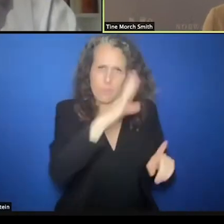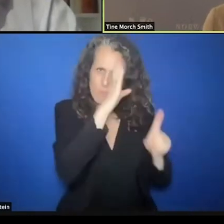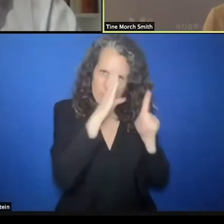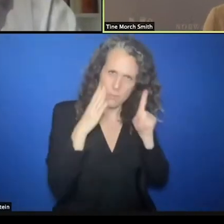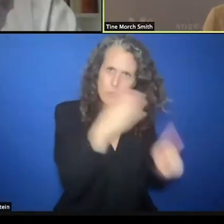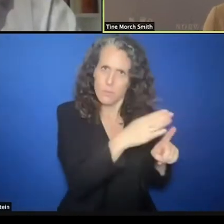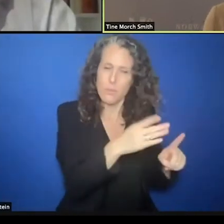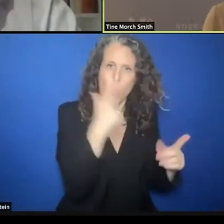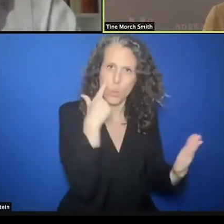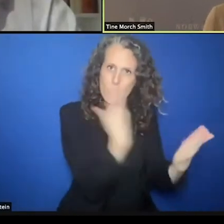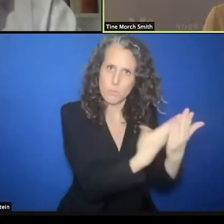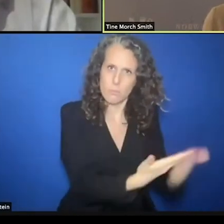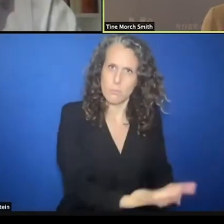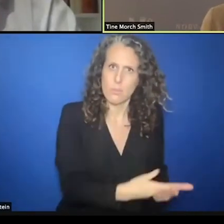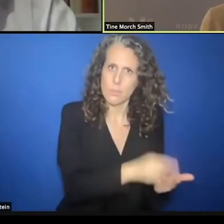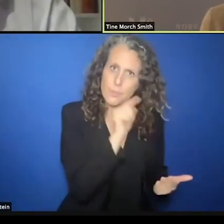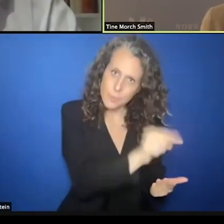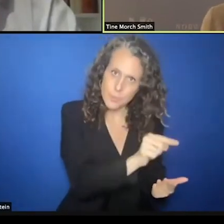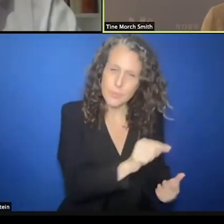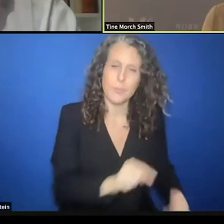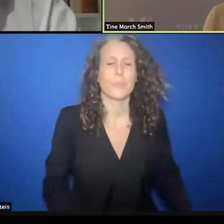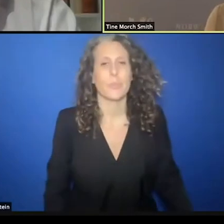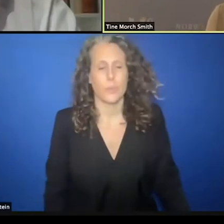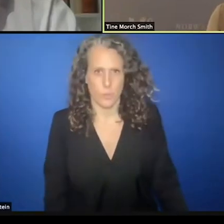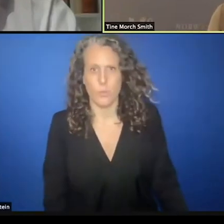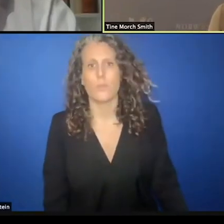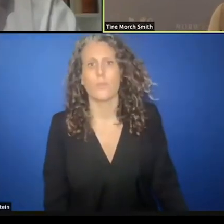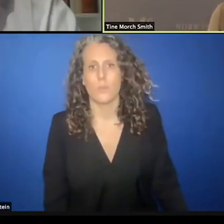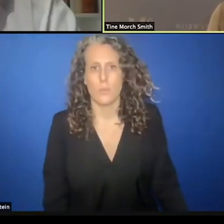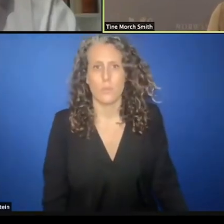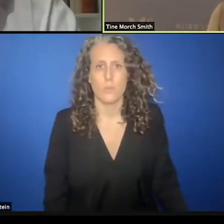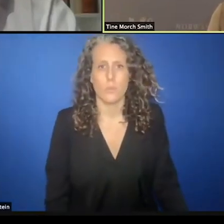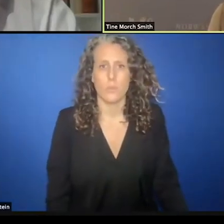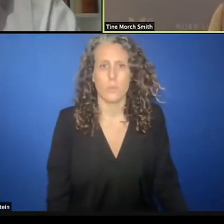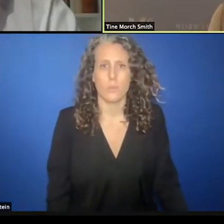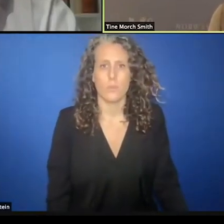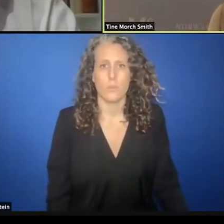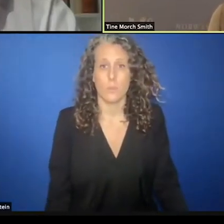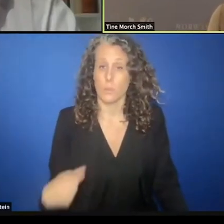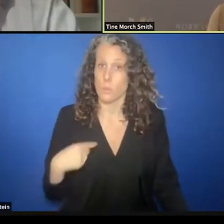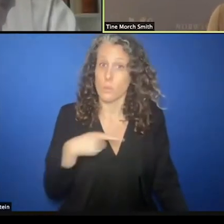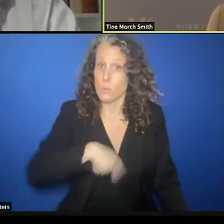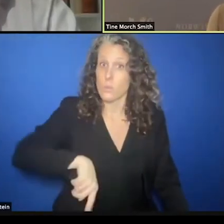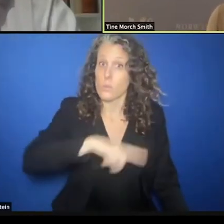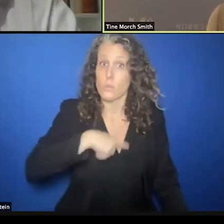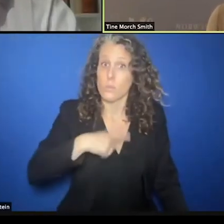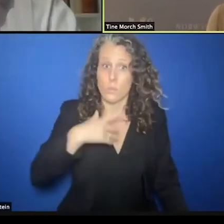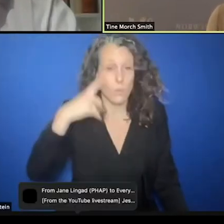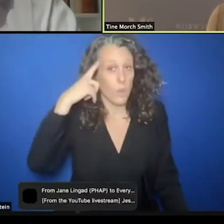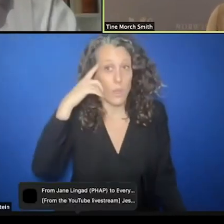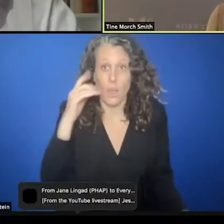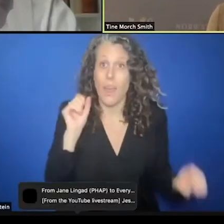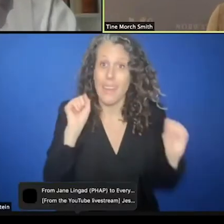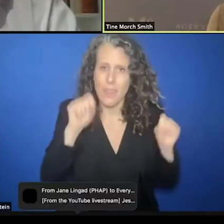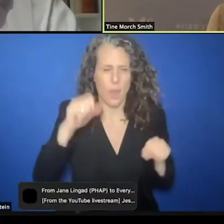approach and we do think that it is possible to maintain a principle approach while also keeping